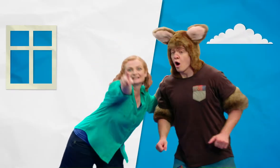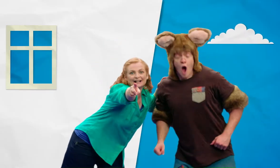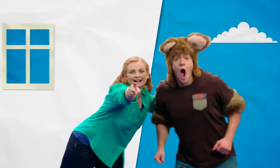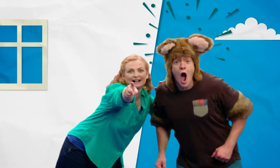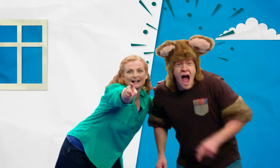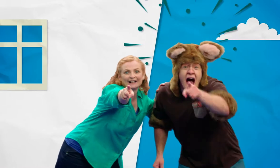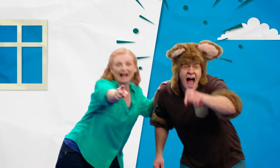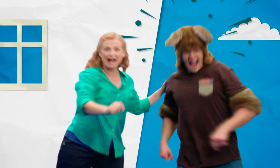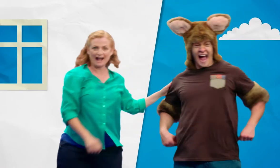Look!